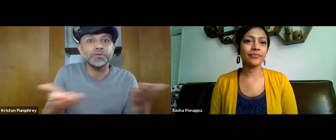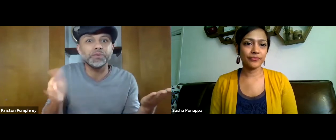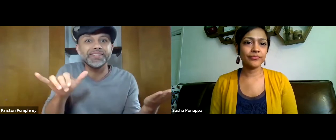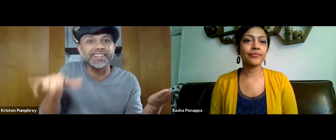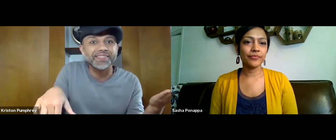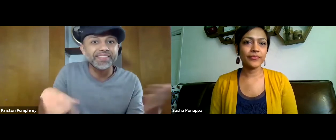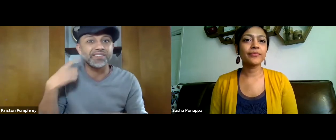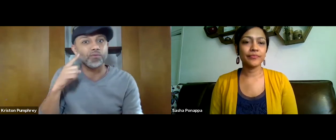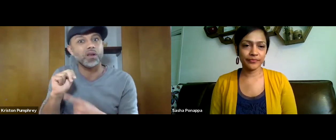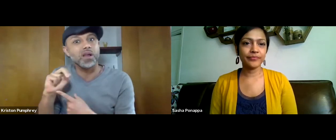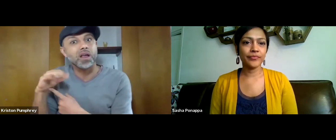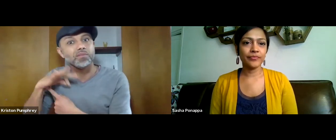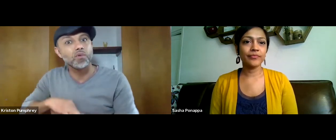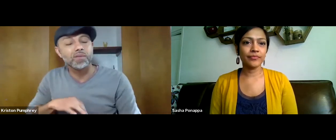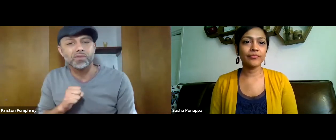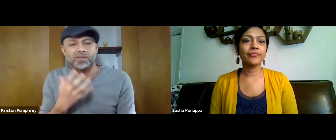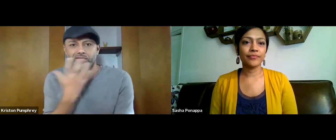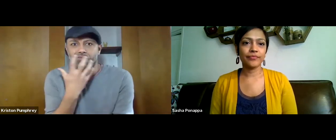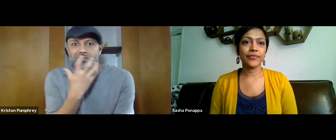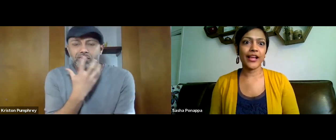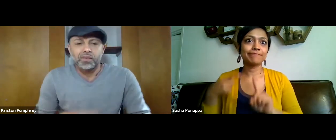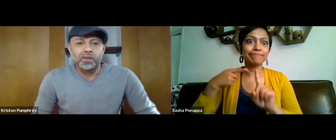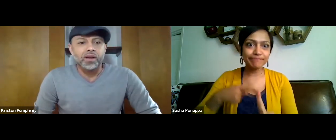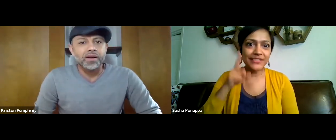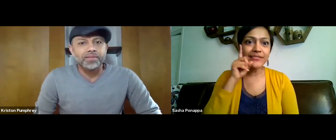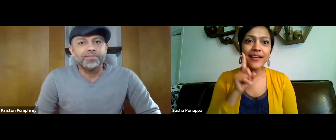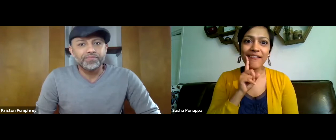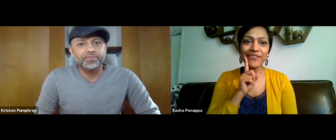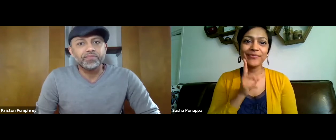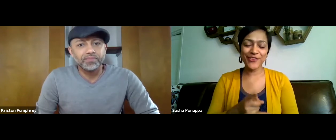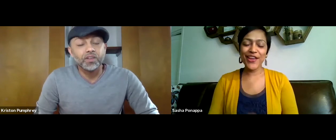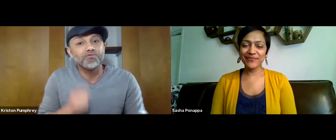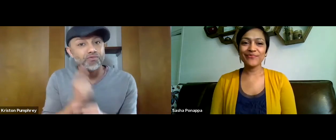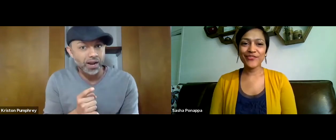and there's so many needs out there.